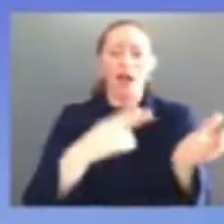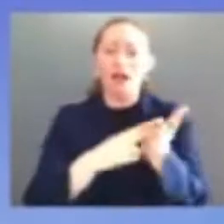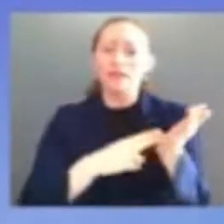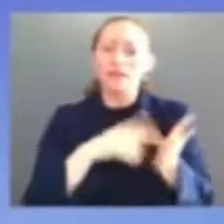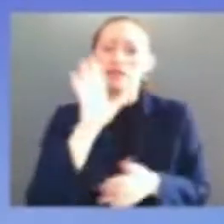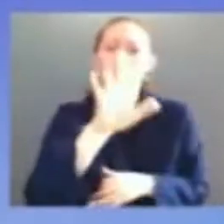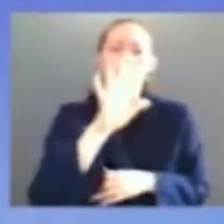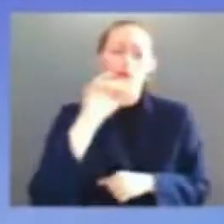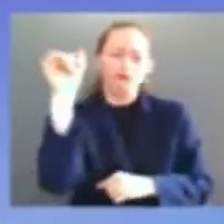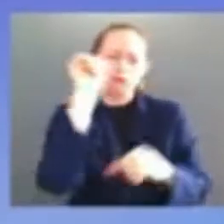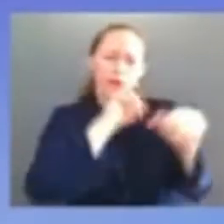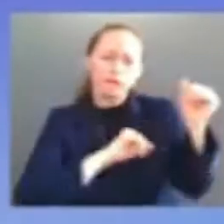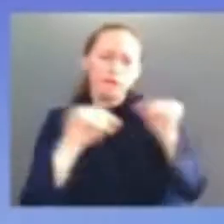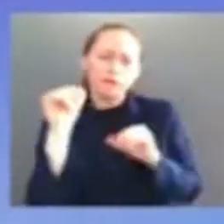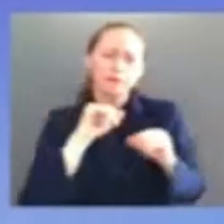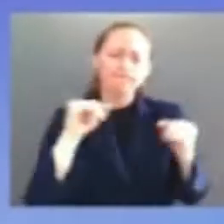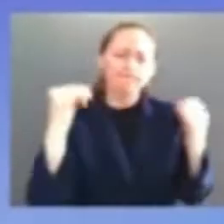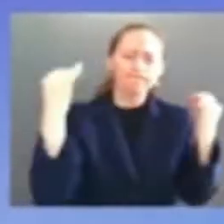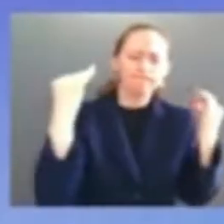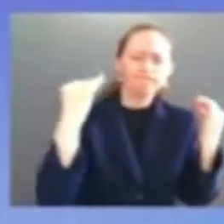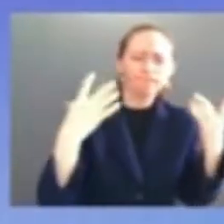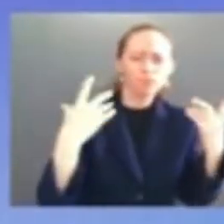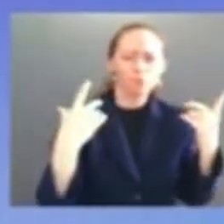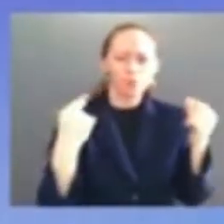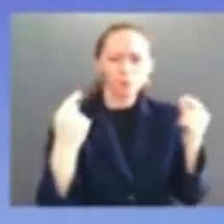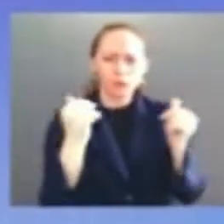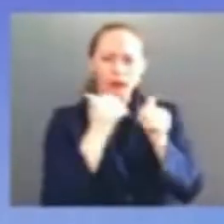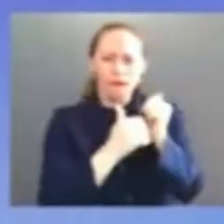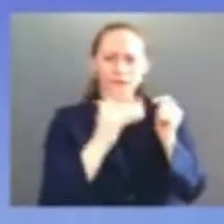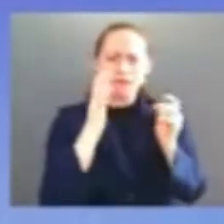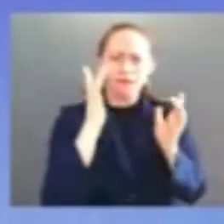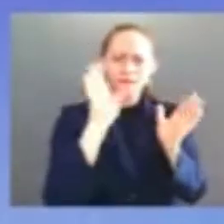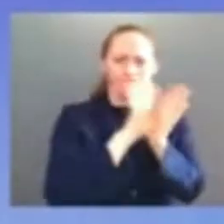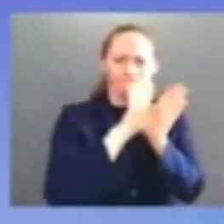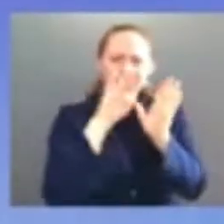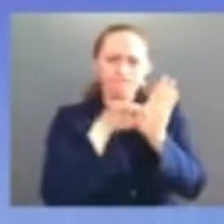and you have a very divided committee with some of the most conservative members of the